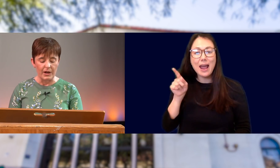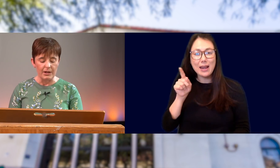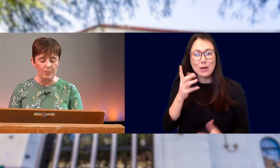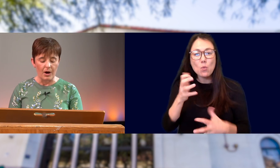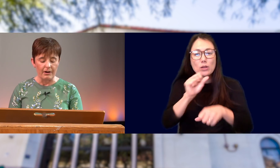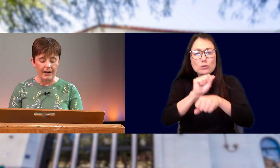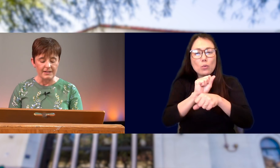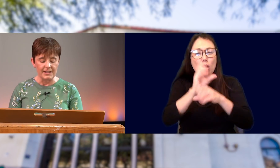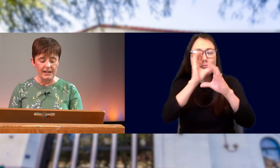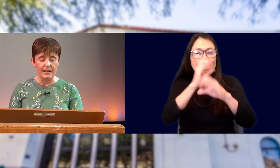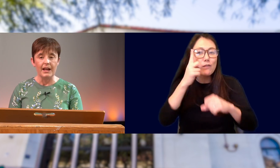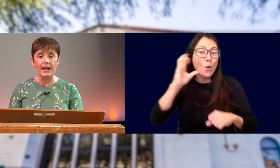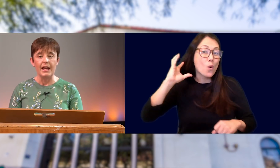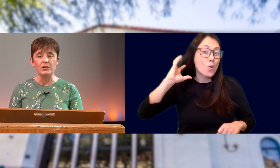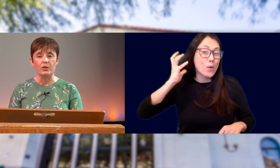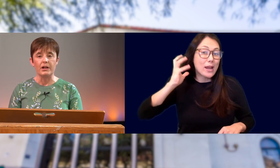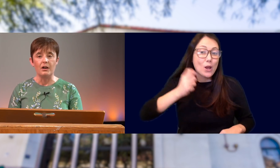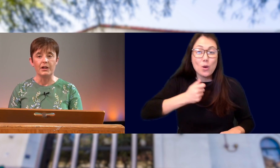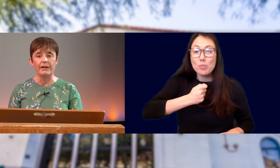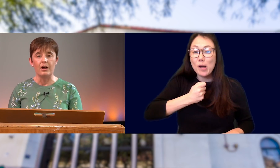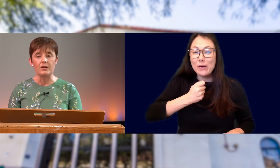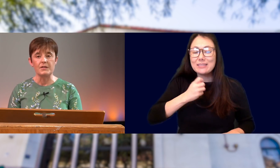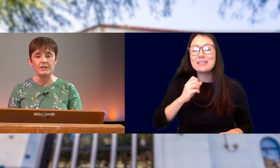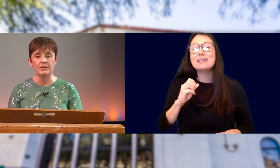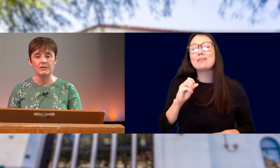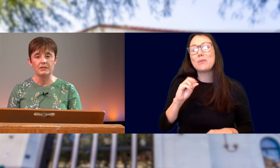OF RADIO BROADCASTING AND/OR CULINARY ARTS.